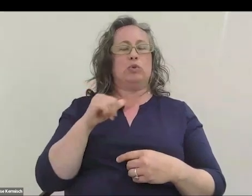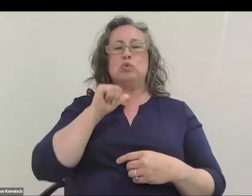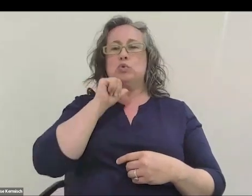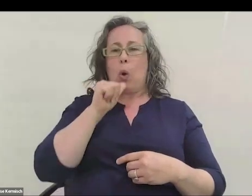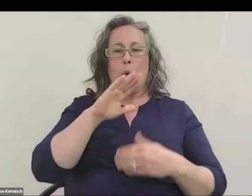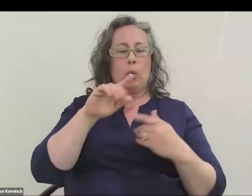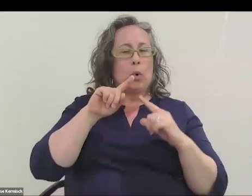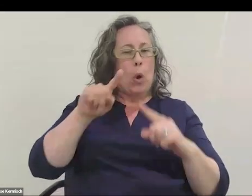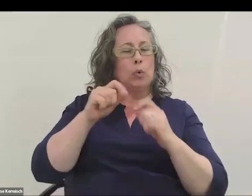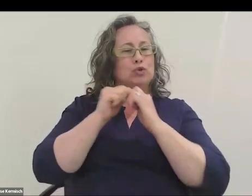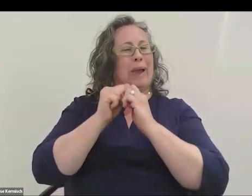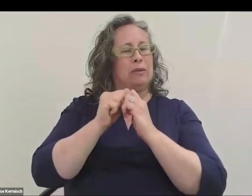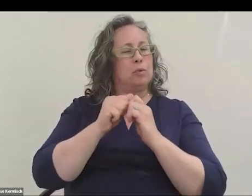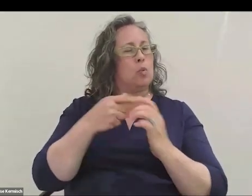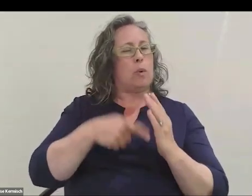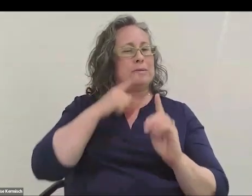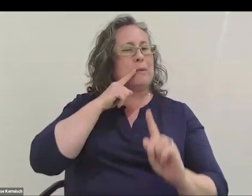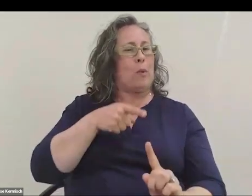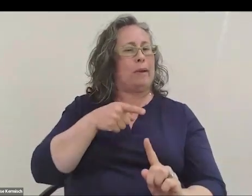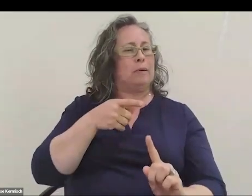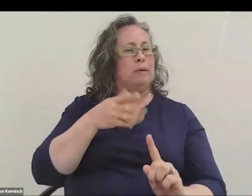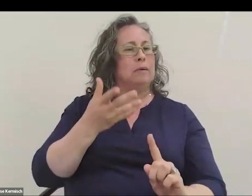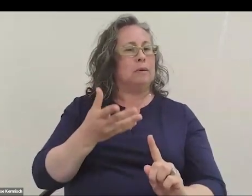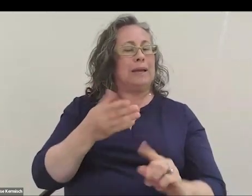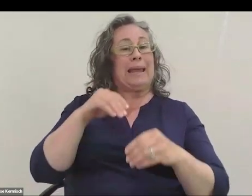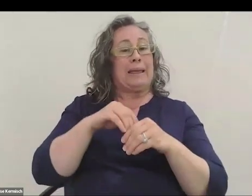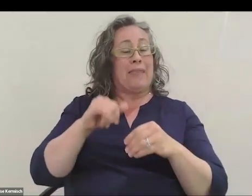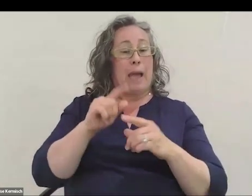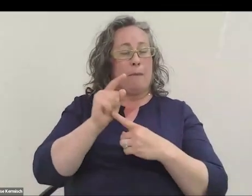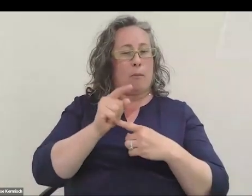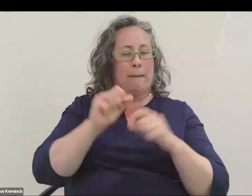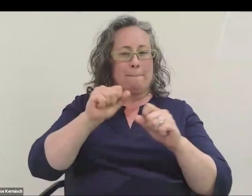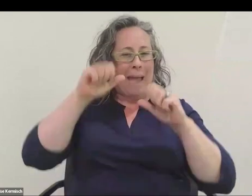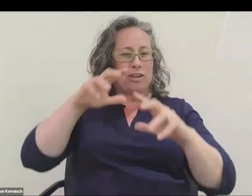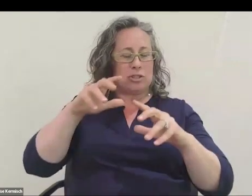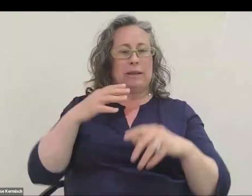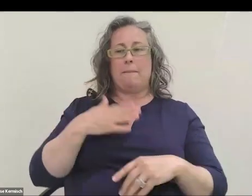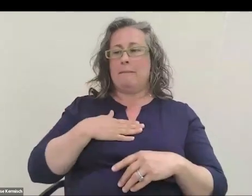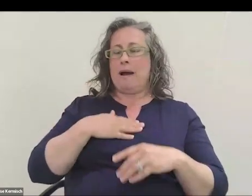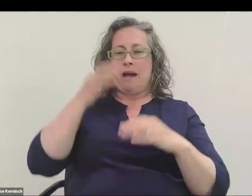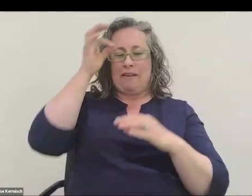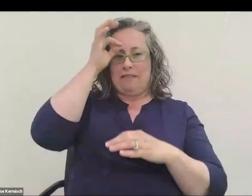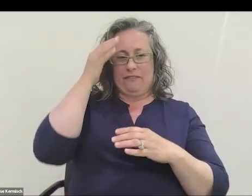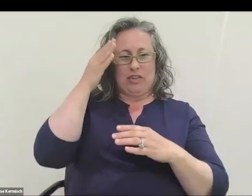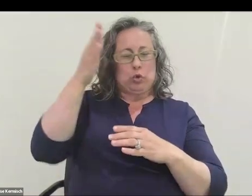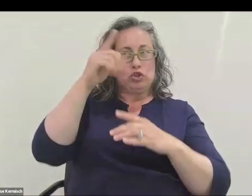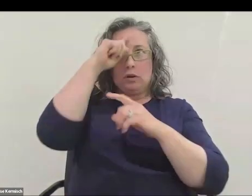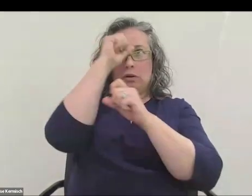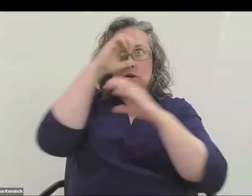what's the point? Suddenly, magically, in that moment, my vision for the future enlarged and it suddenly became about all of these new friends